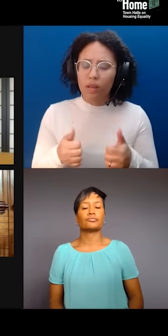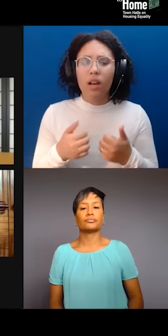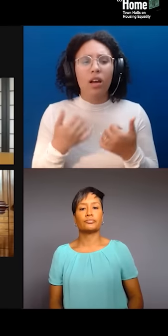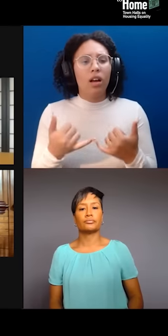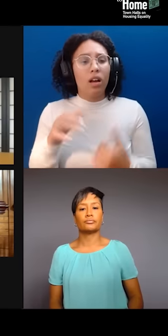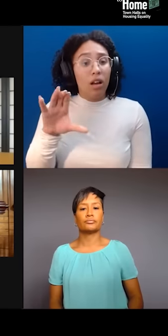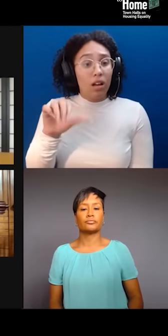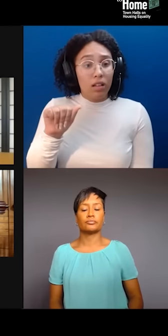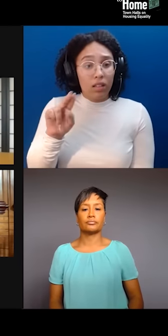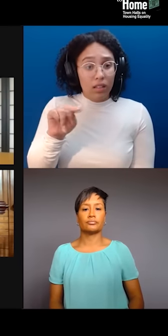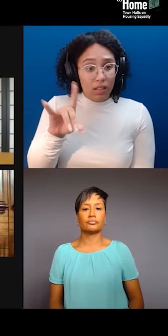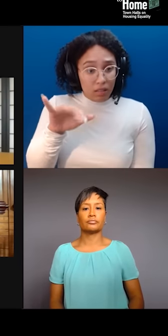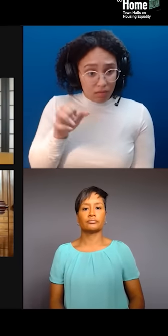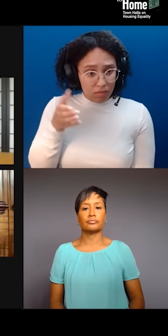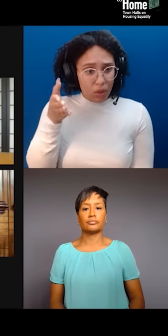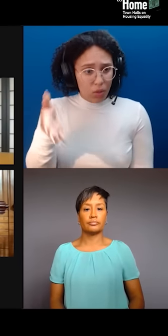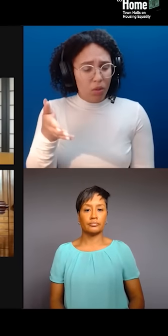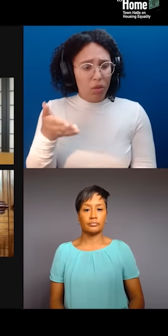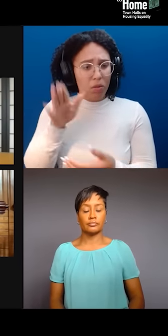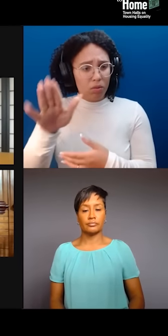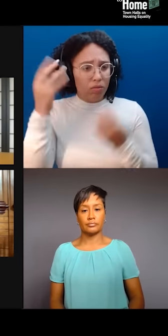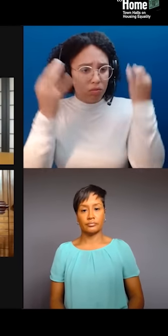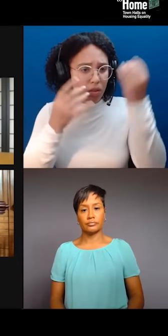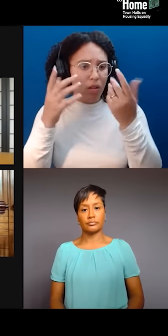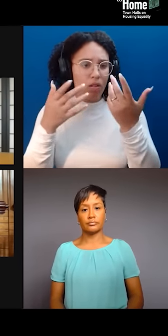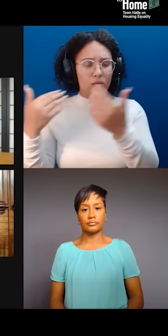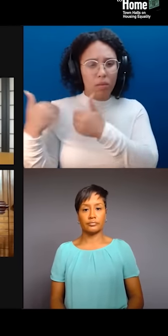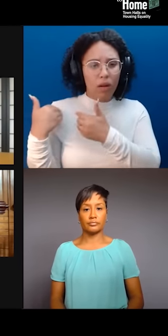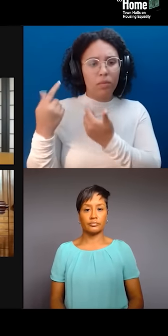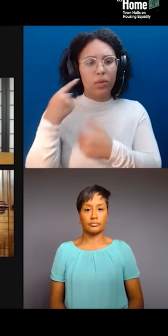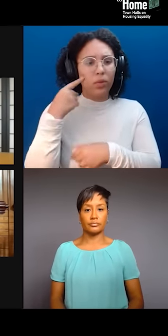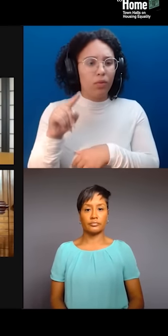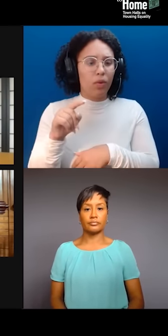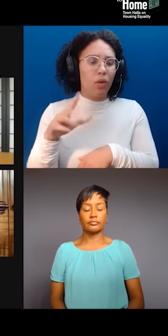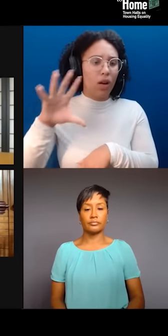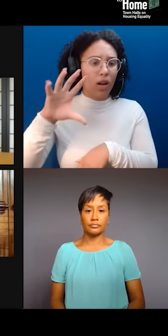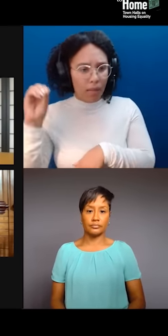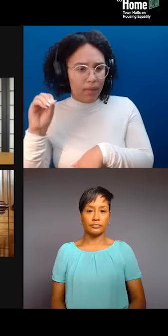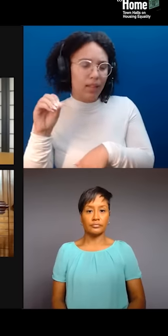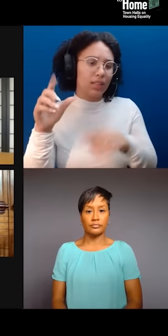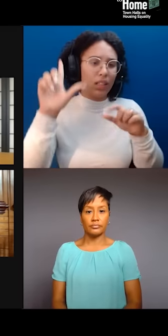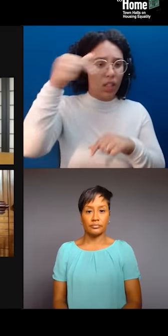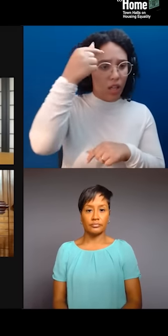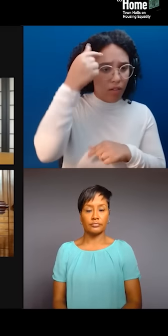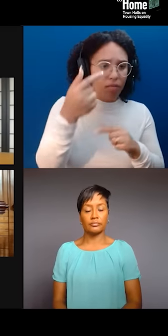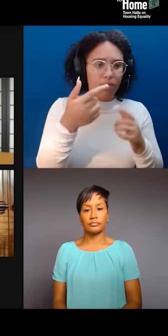and institutions and government have to Black and indigenous artists and communities?